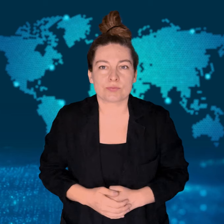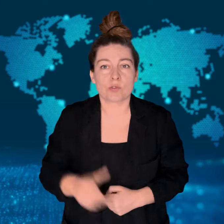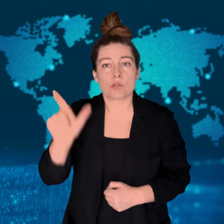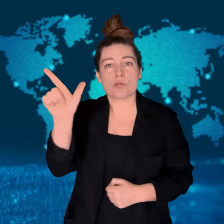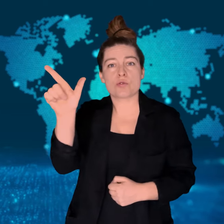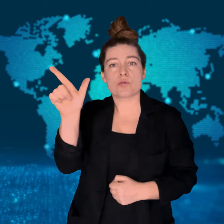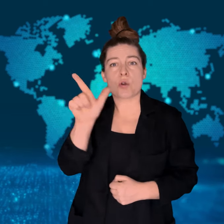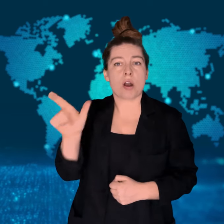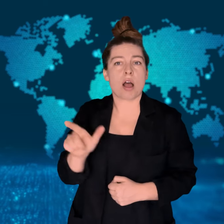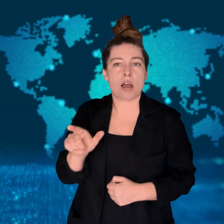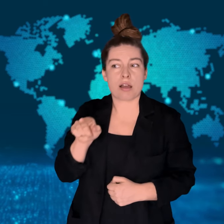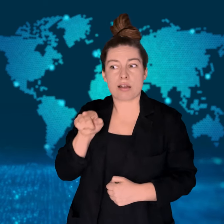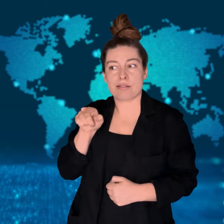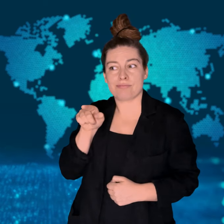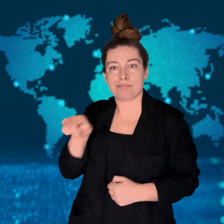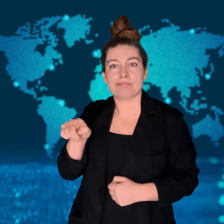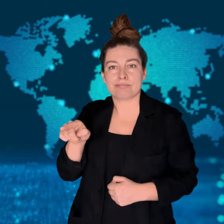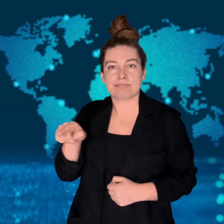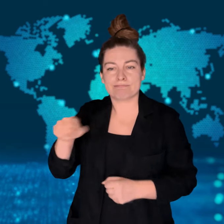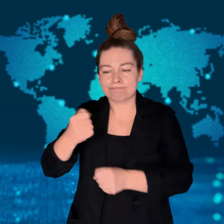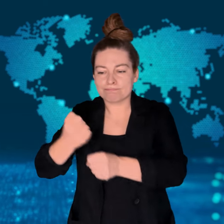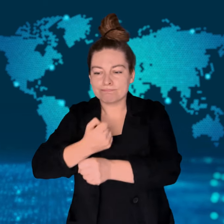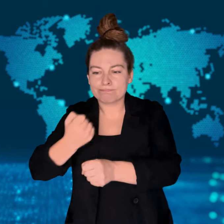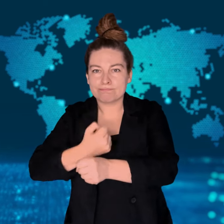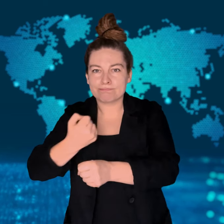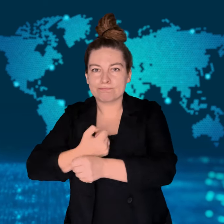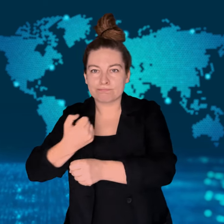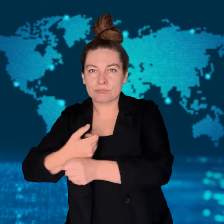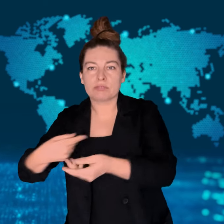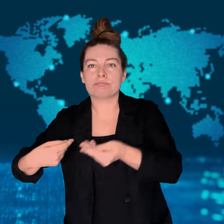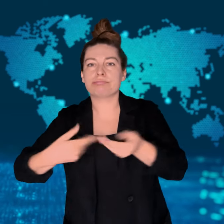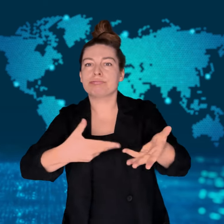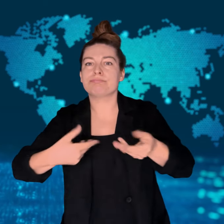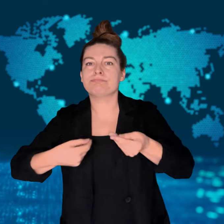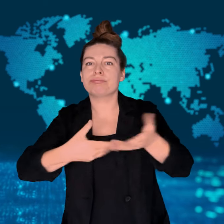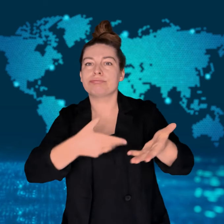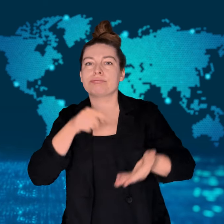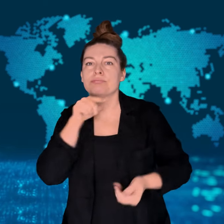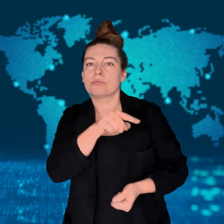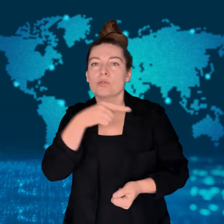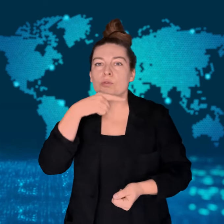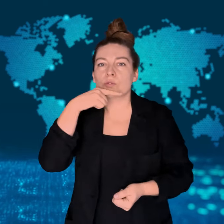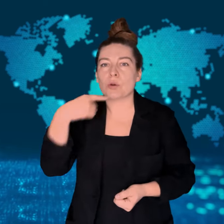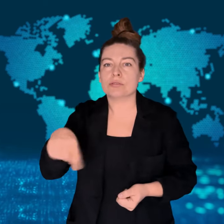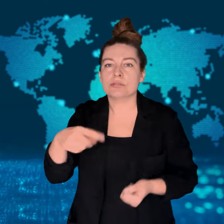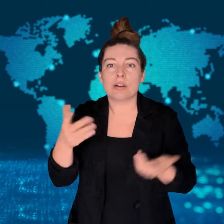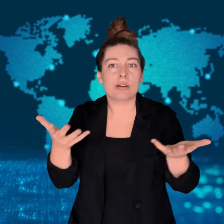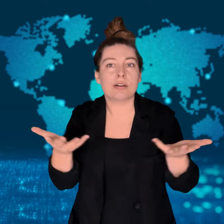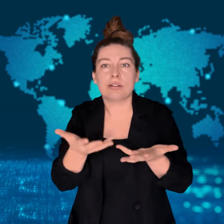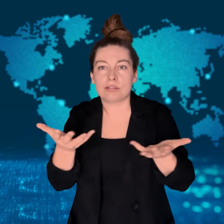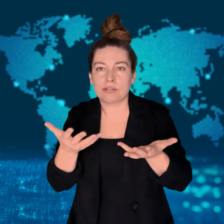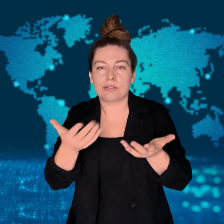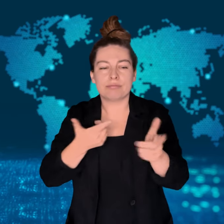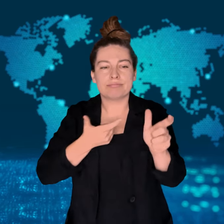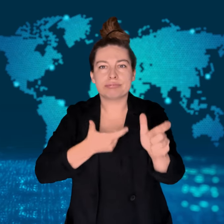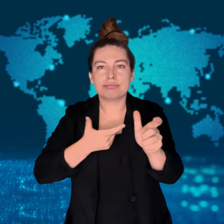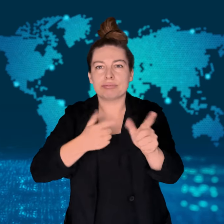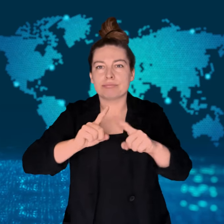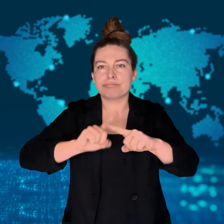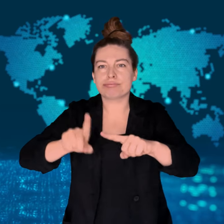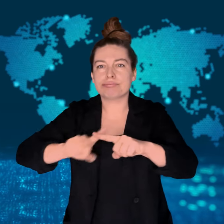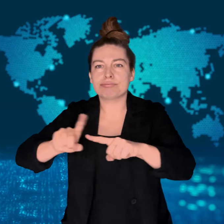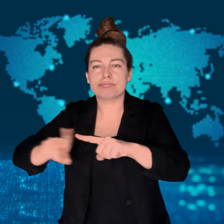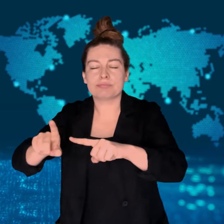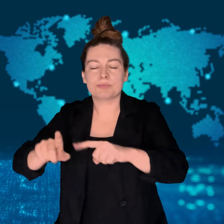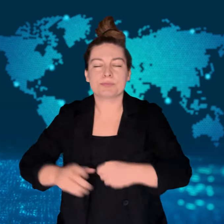Providing ammo to Russia